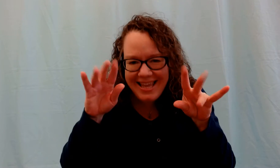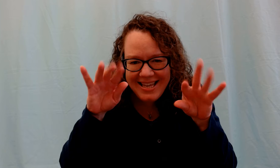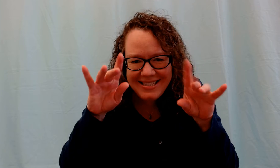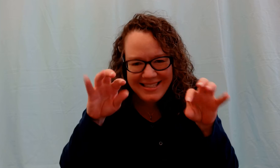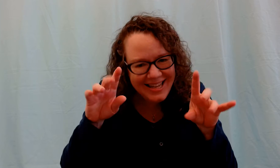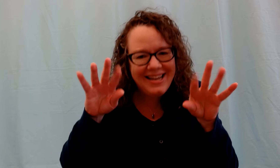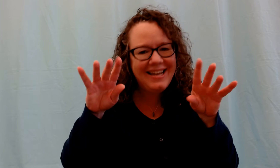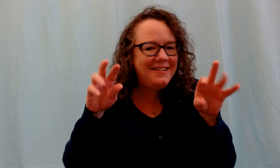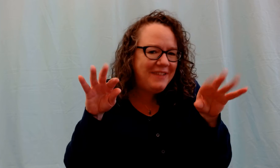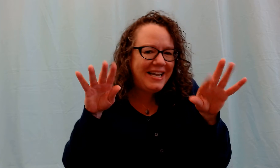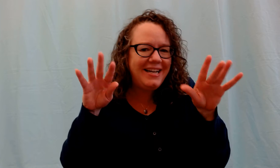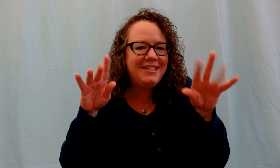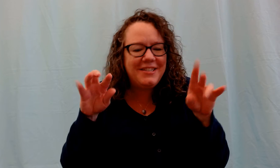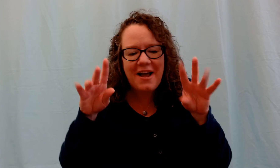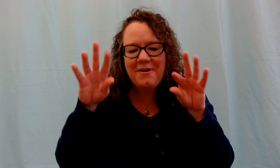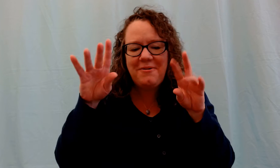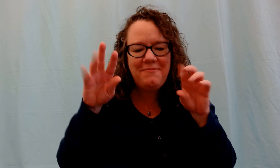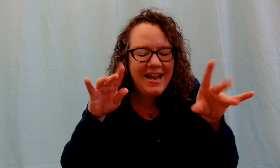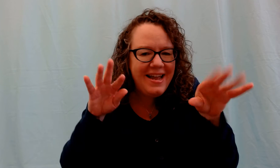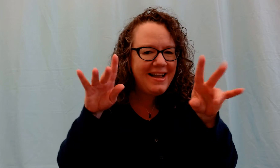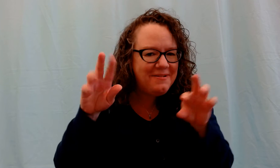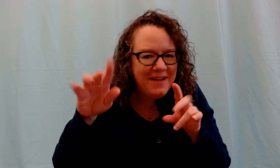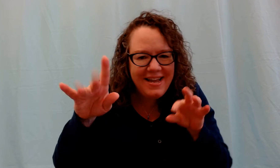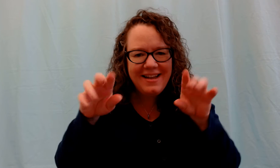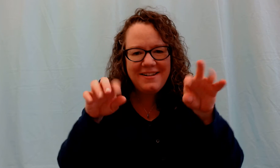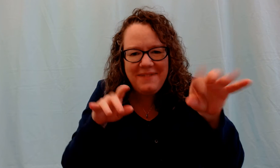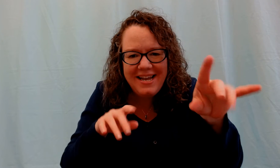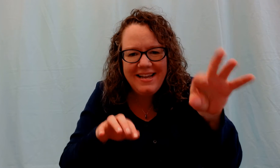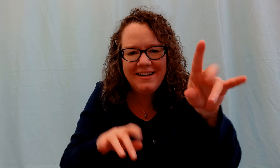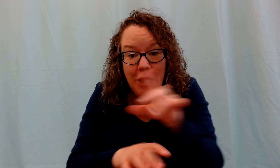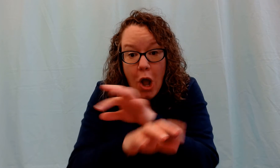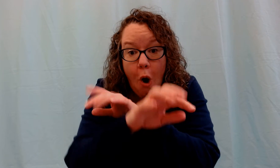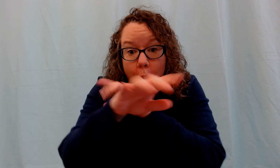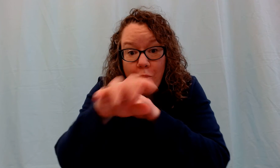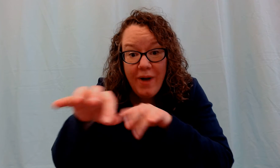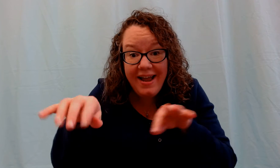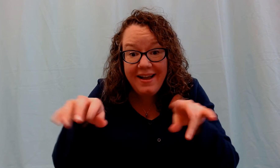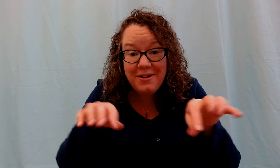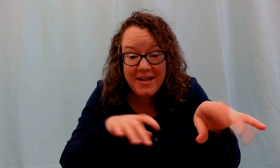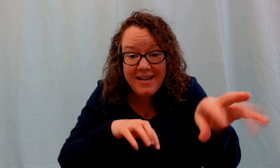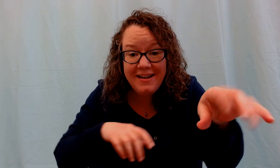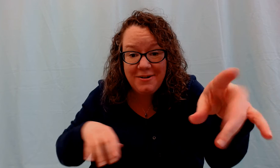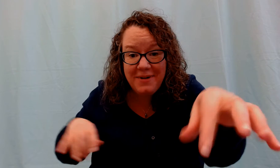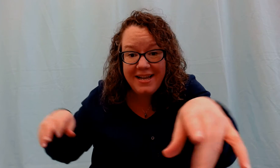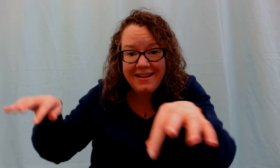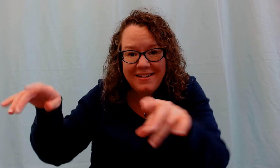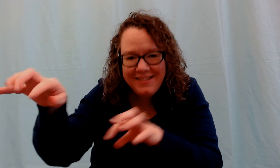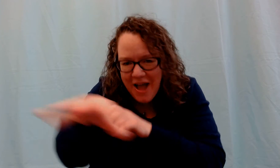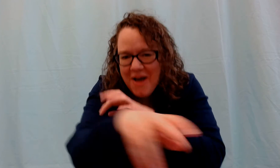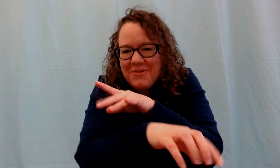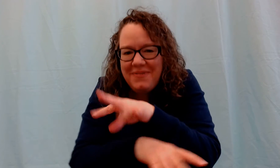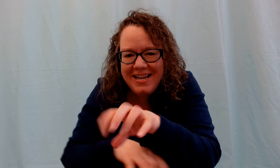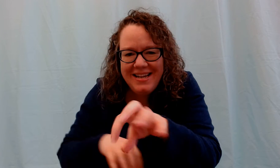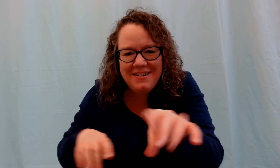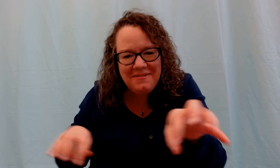#These little fingers go wiggle, wiggle, wiggle. Wiggle, wiggle, wiggle. Wiggle, wiggle,#